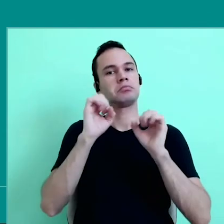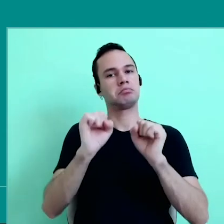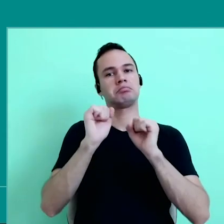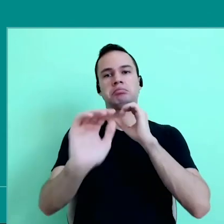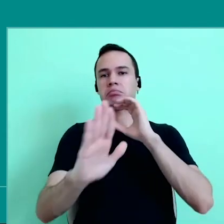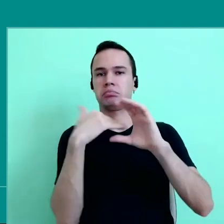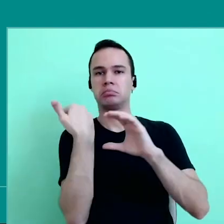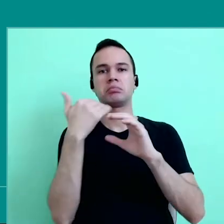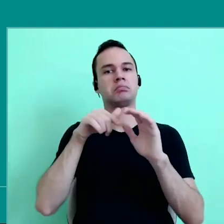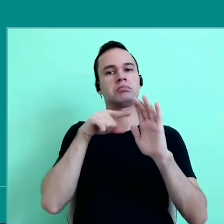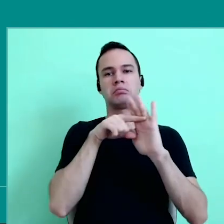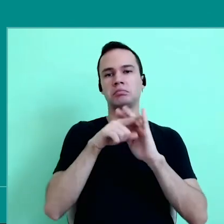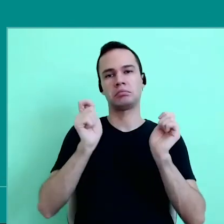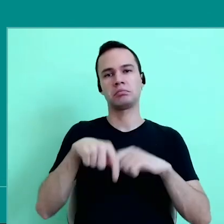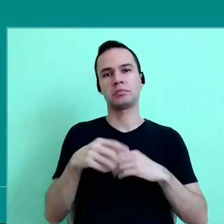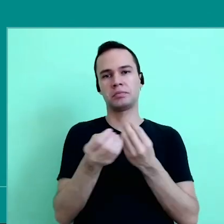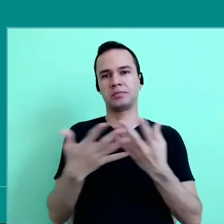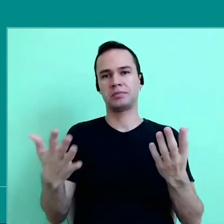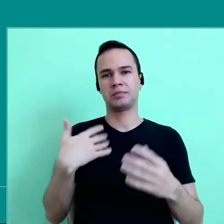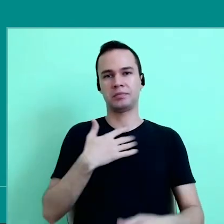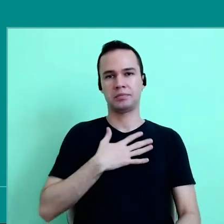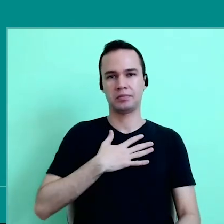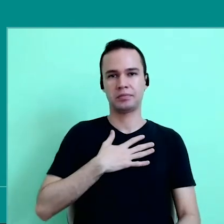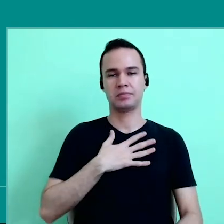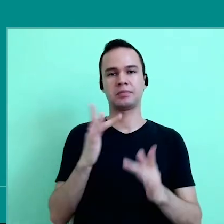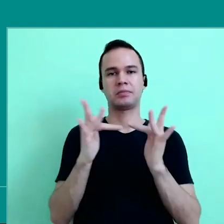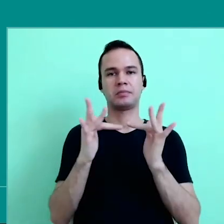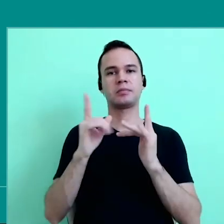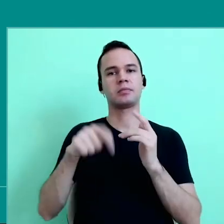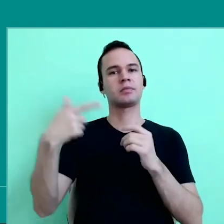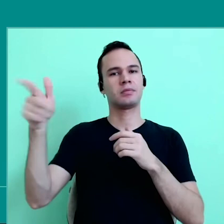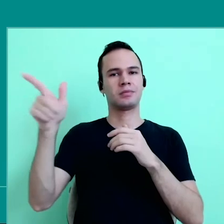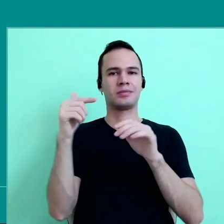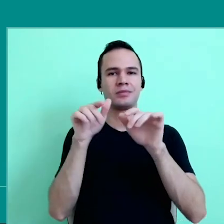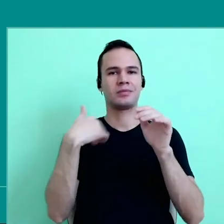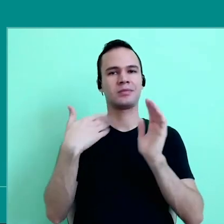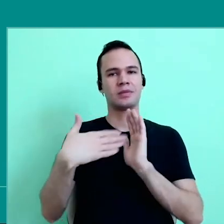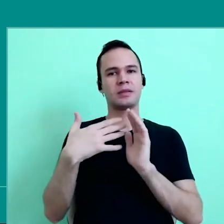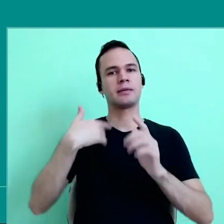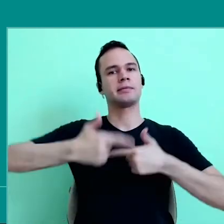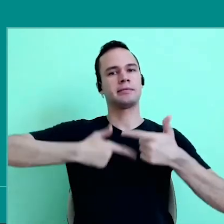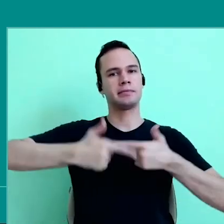through the organizers and I can offer another bibliography. Many years ago I work on these themes,